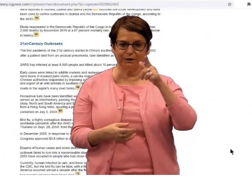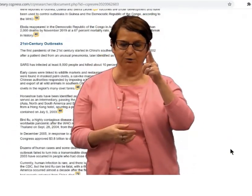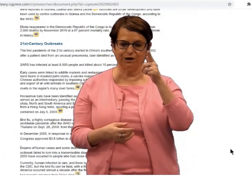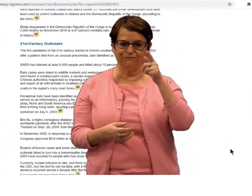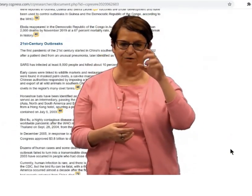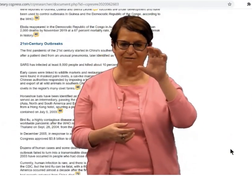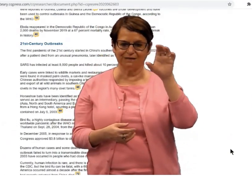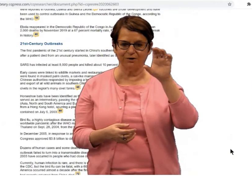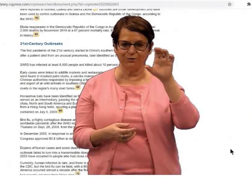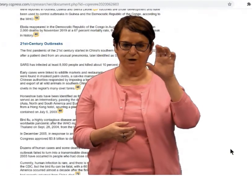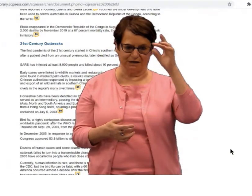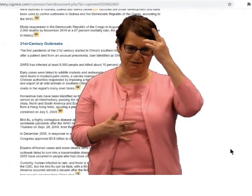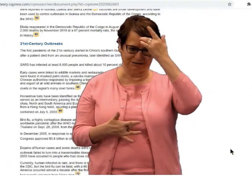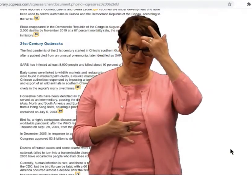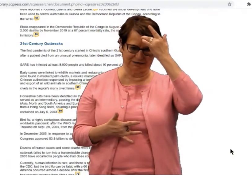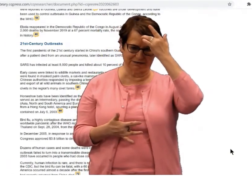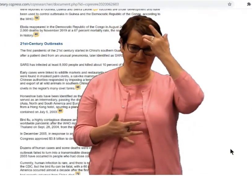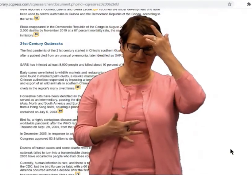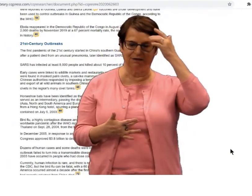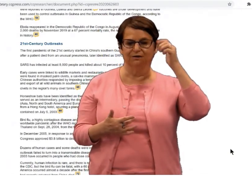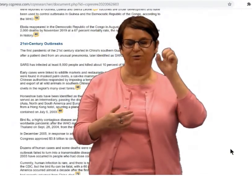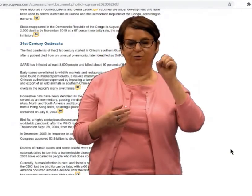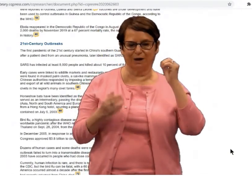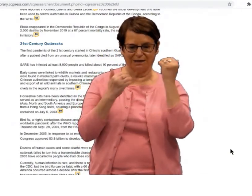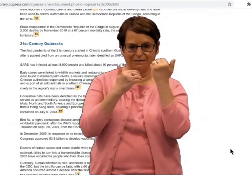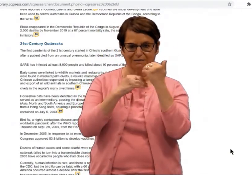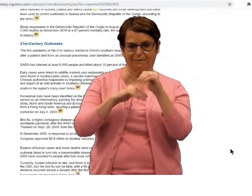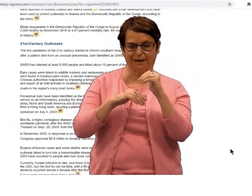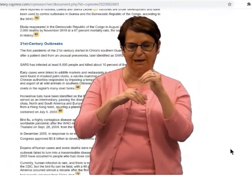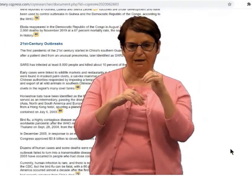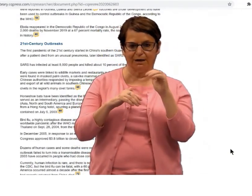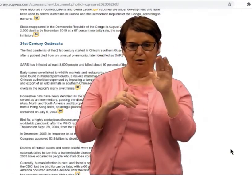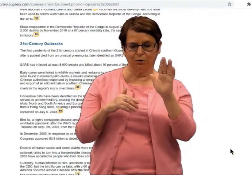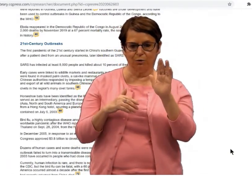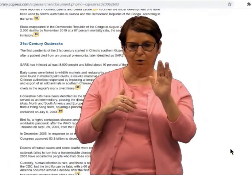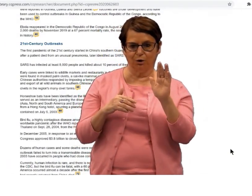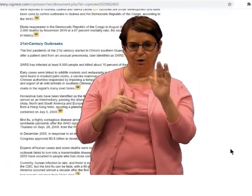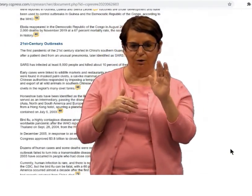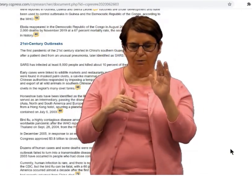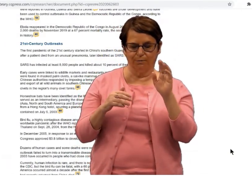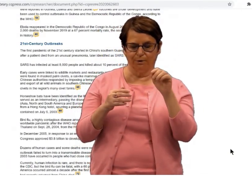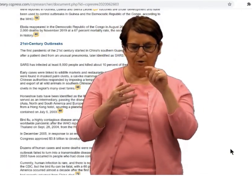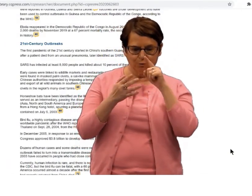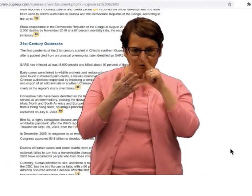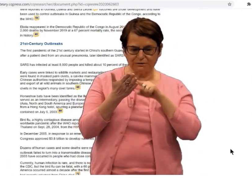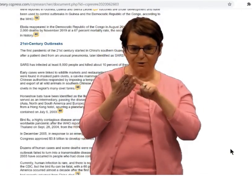Maybe you're interested in 21st century diseases.